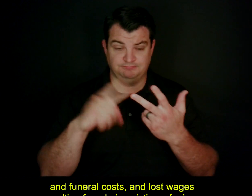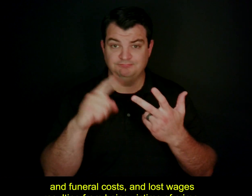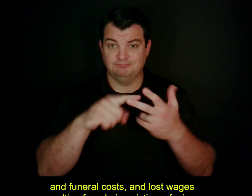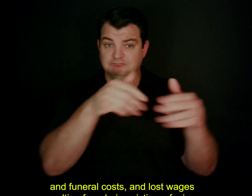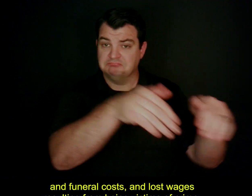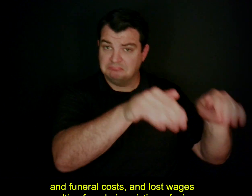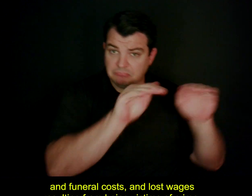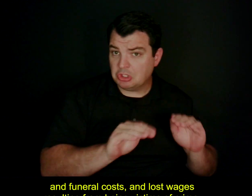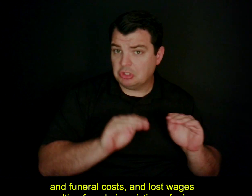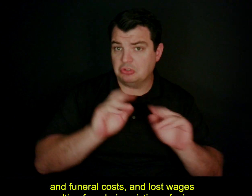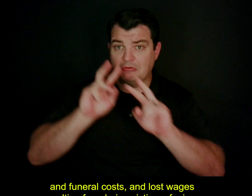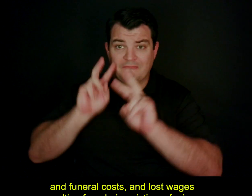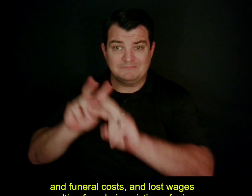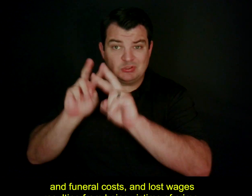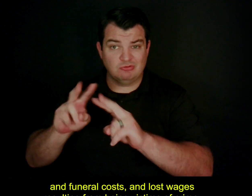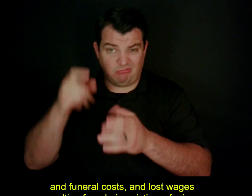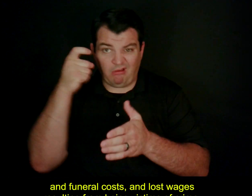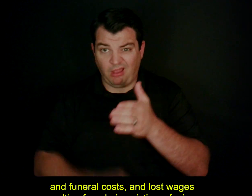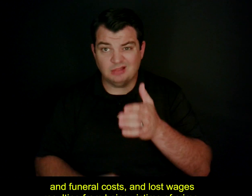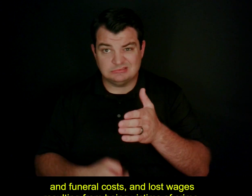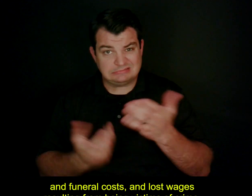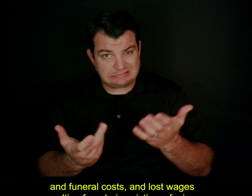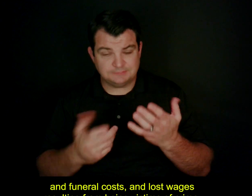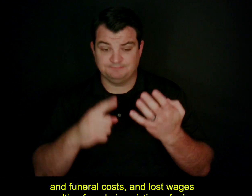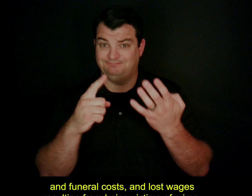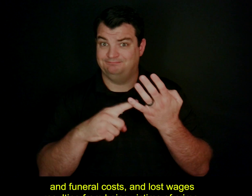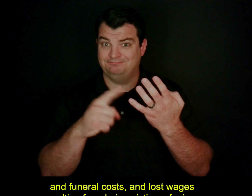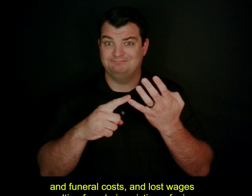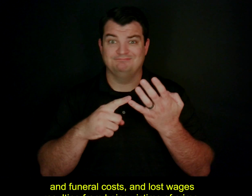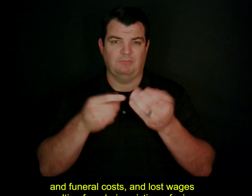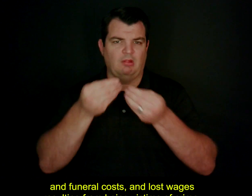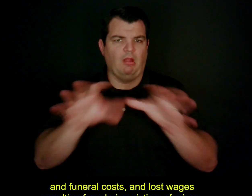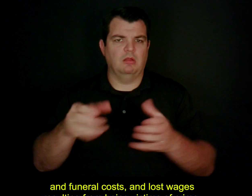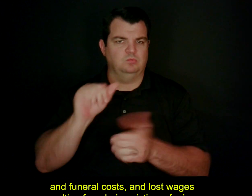and funeral costs, and lost wages resulting from being victims of crime.